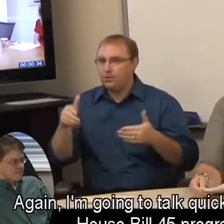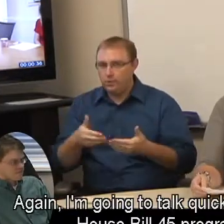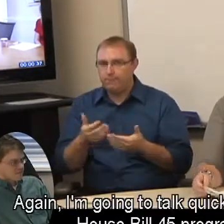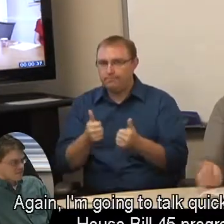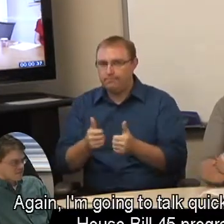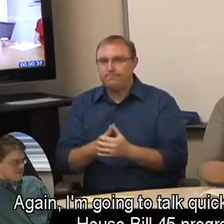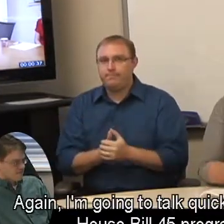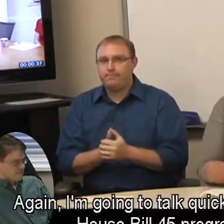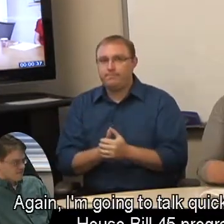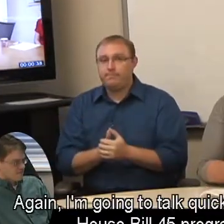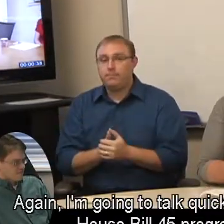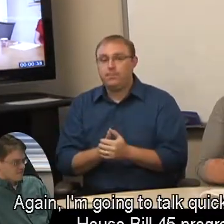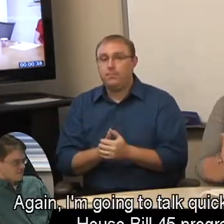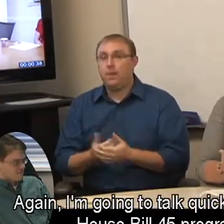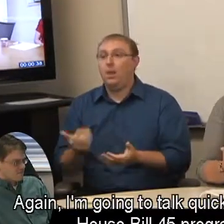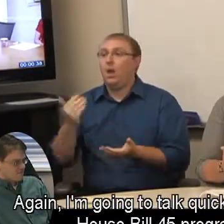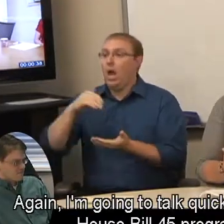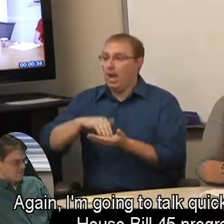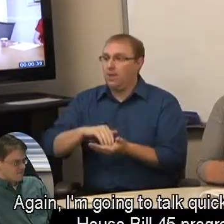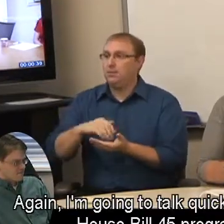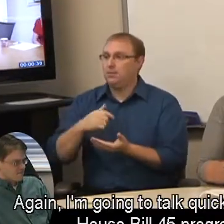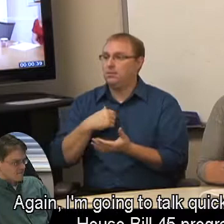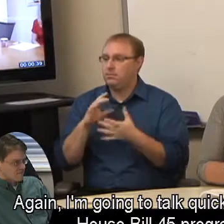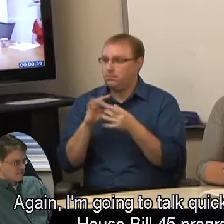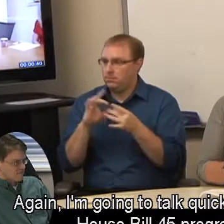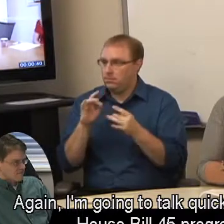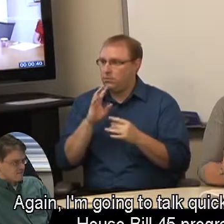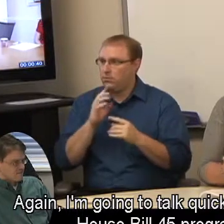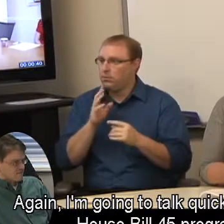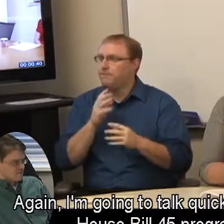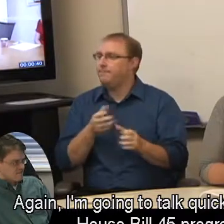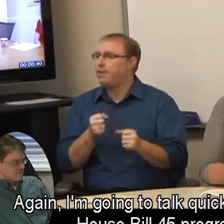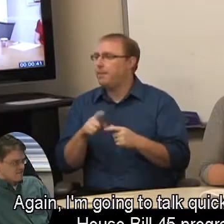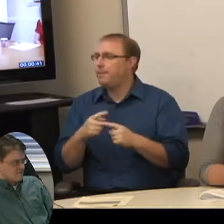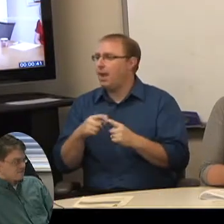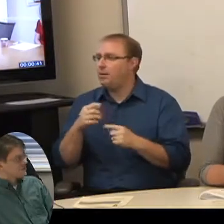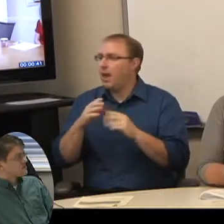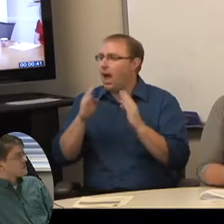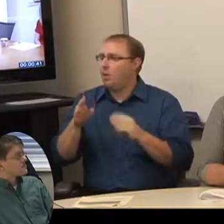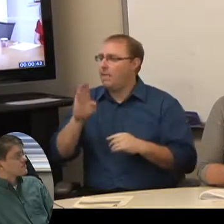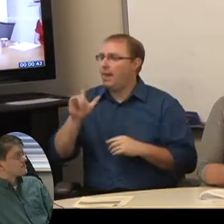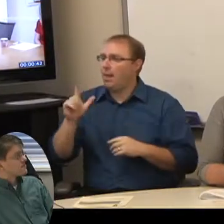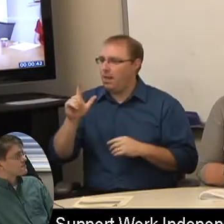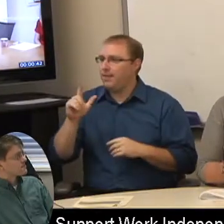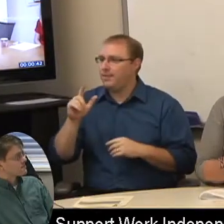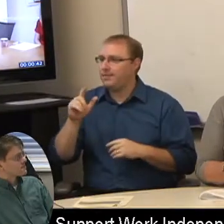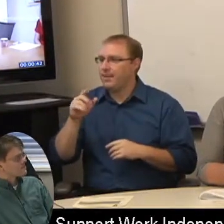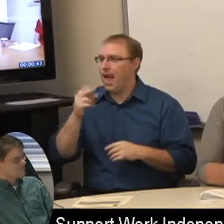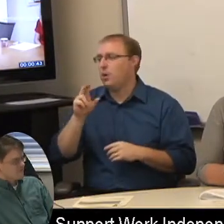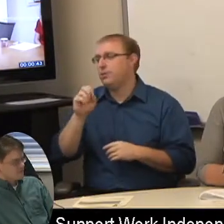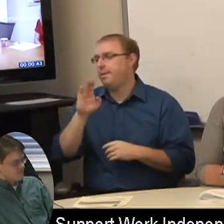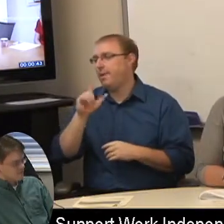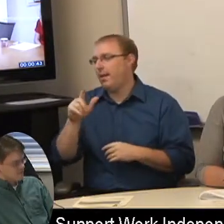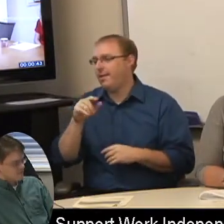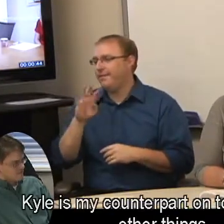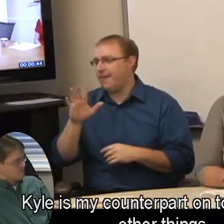Again, I'm going to talk quickly about the House Bill 45 program, Support Work Independence.